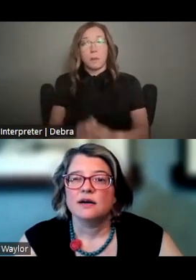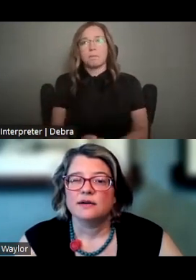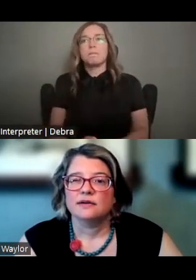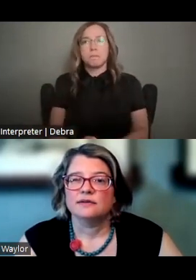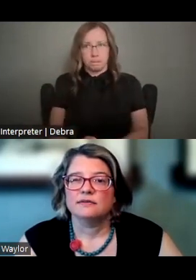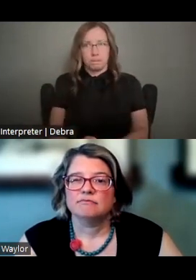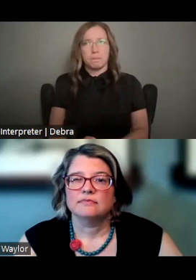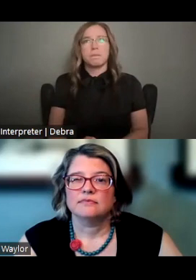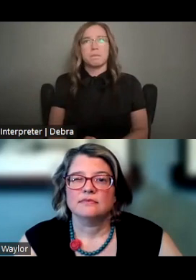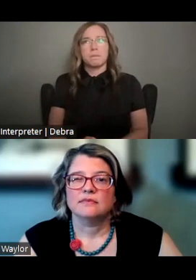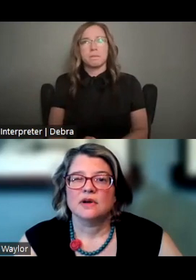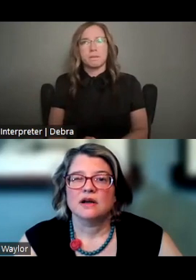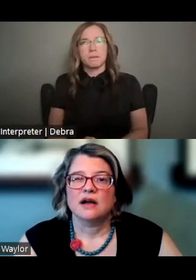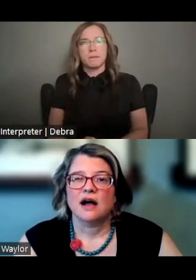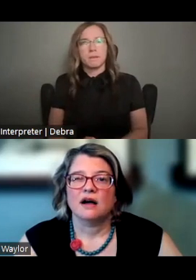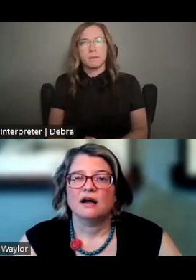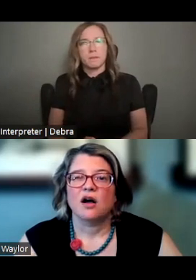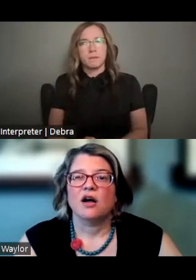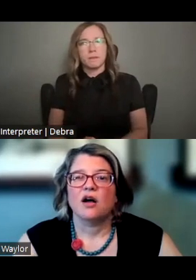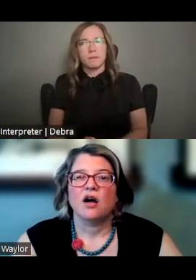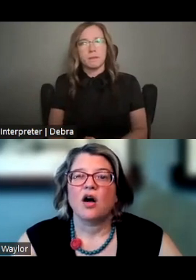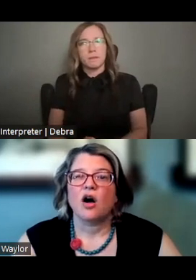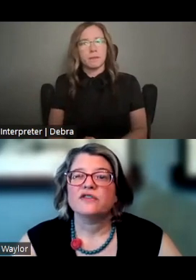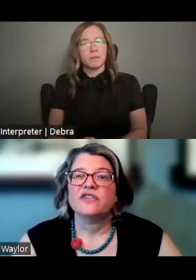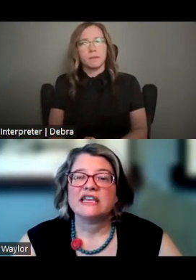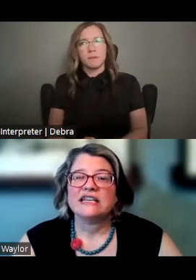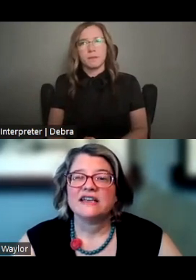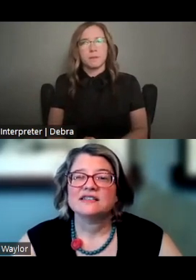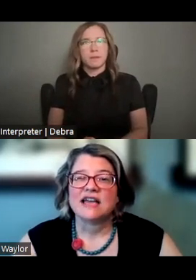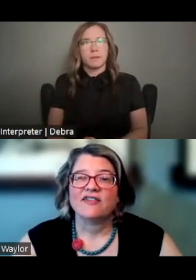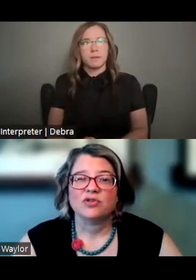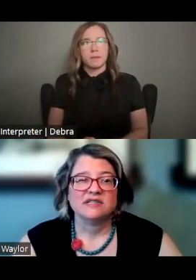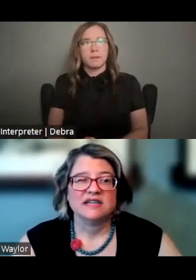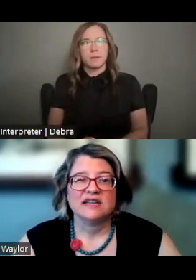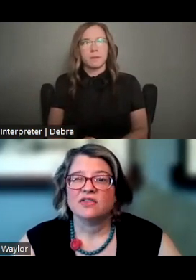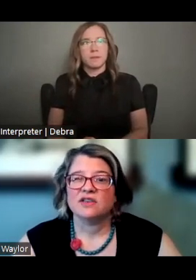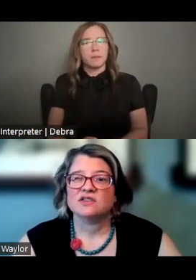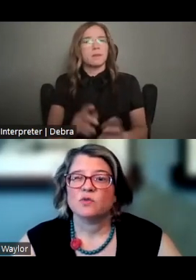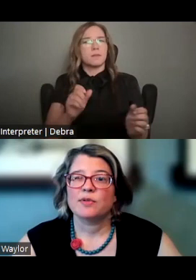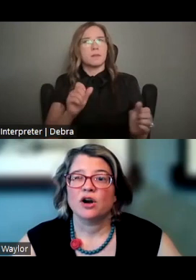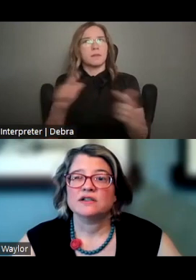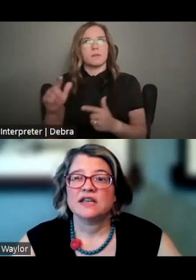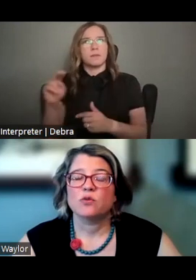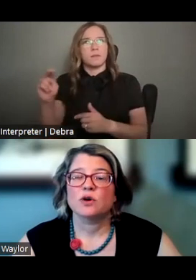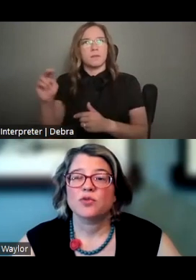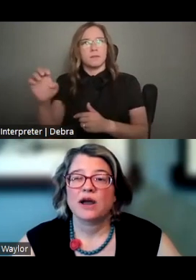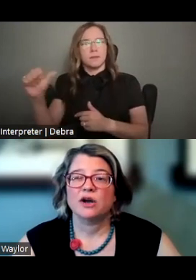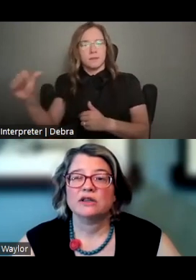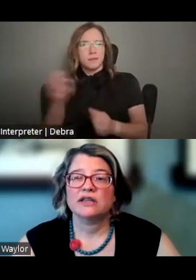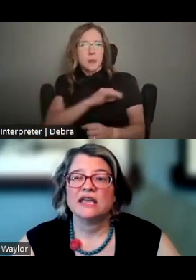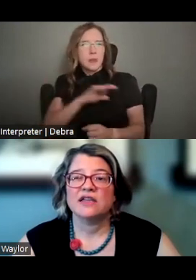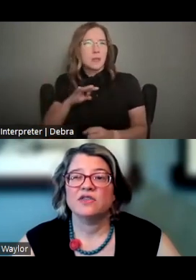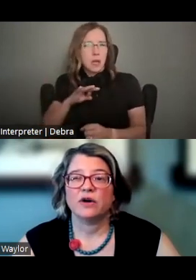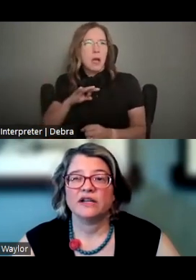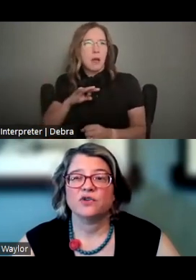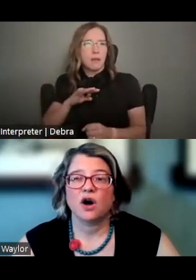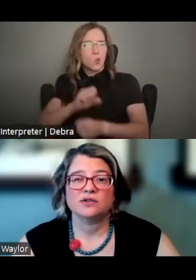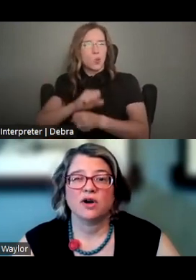ALL OF THE NEA STAFF PRESENTING THIS WEBINAR TODAY WORK PRIMARILY IN THE GRANTS FOR ARTS